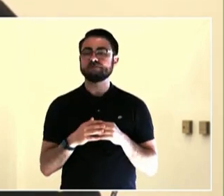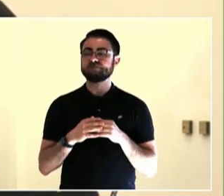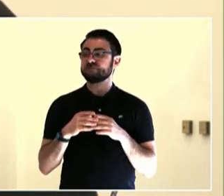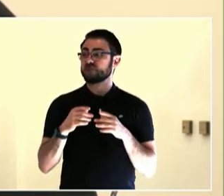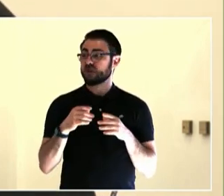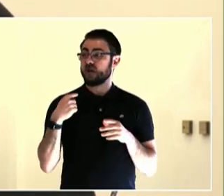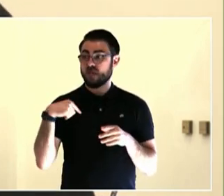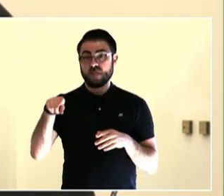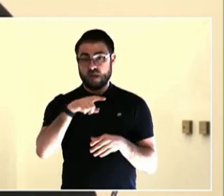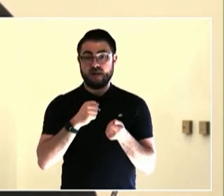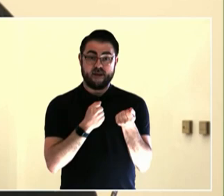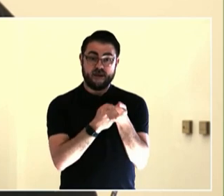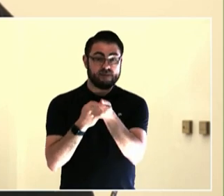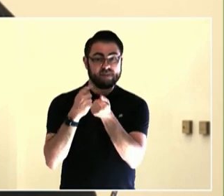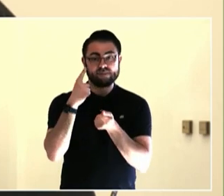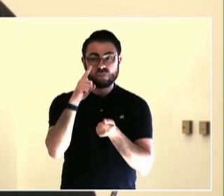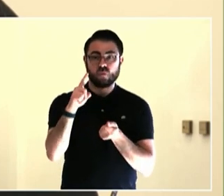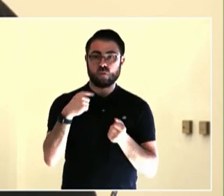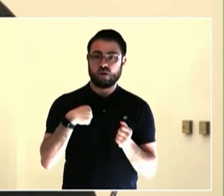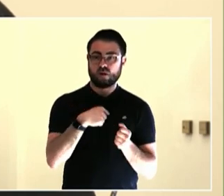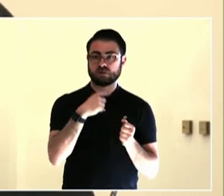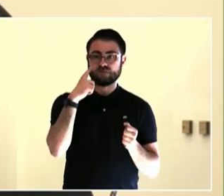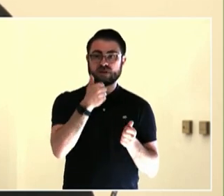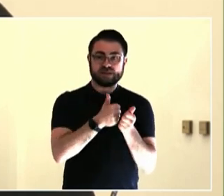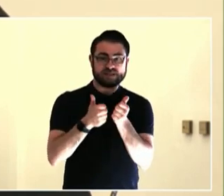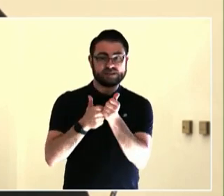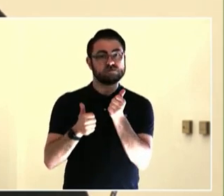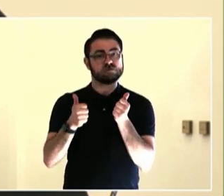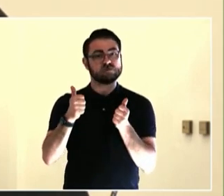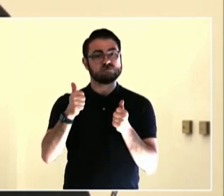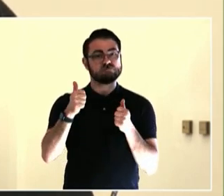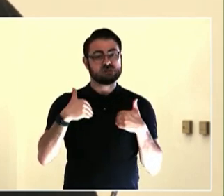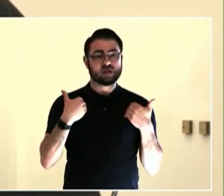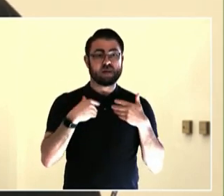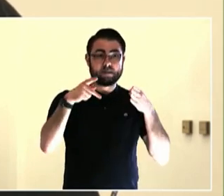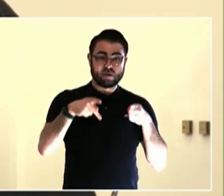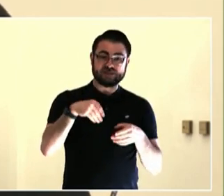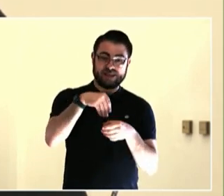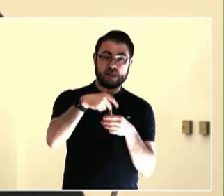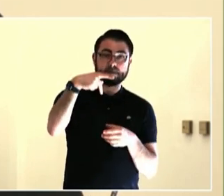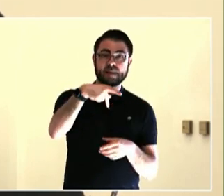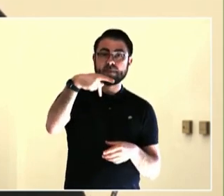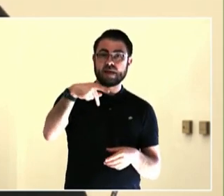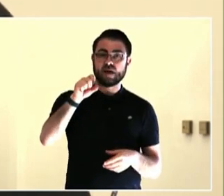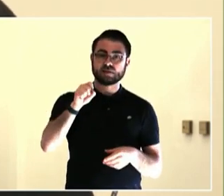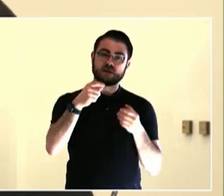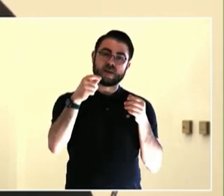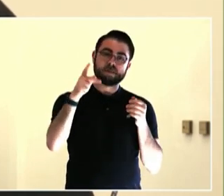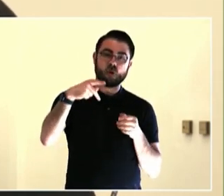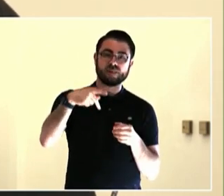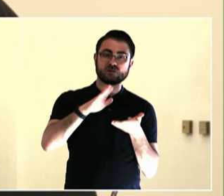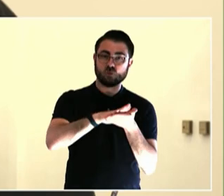Citizens saying, this works. This doesn't work. Military and families just alike.